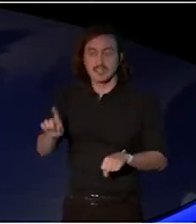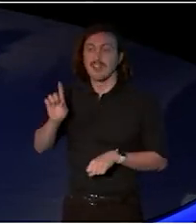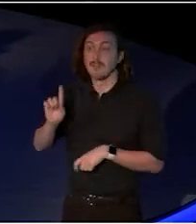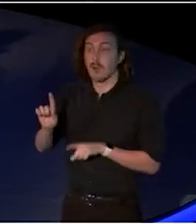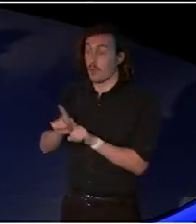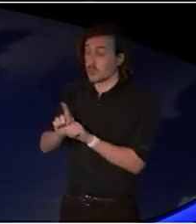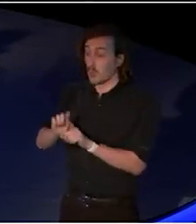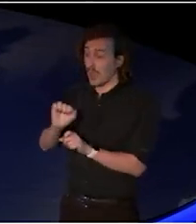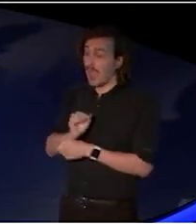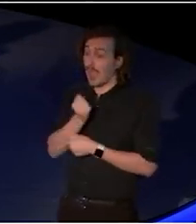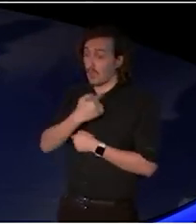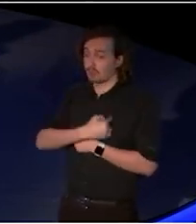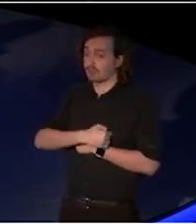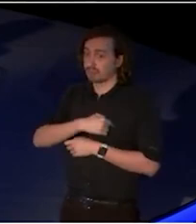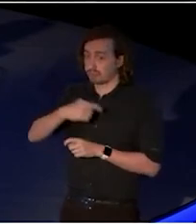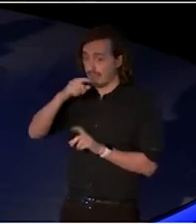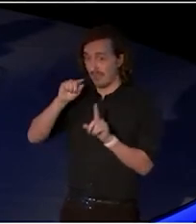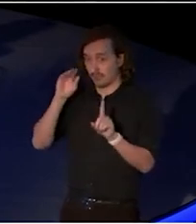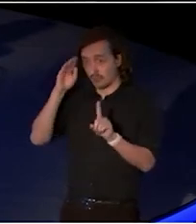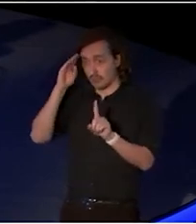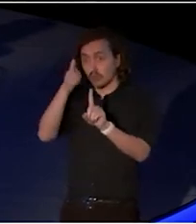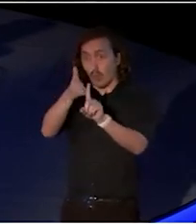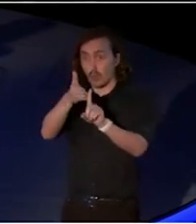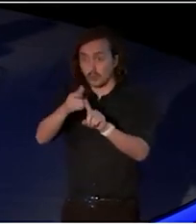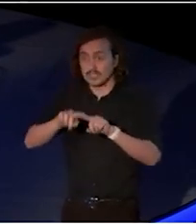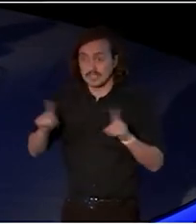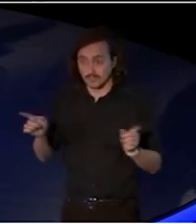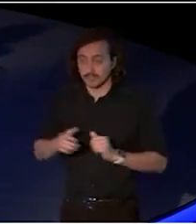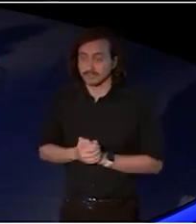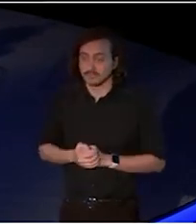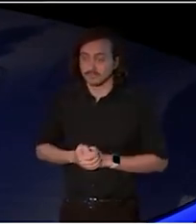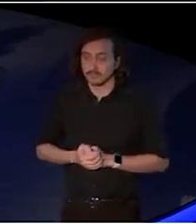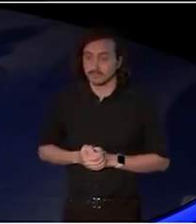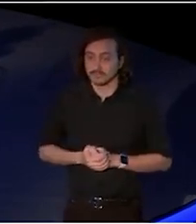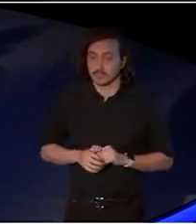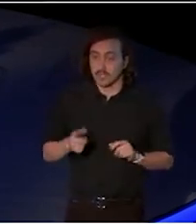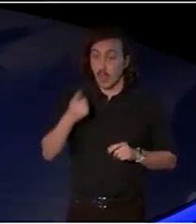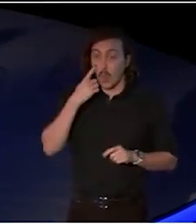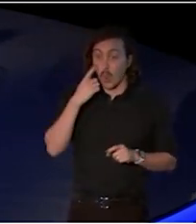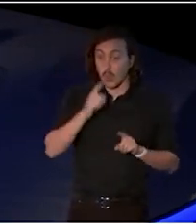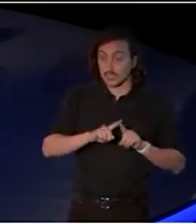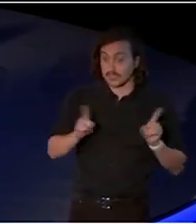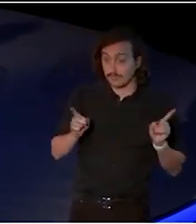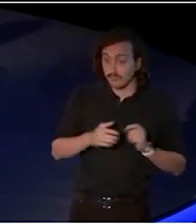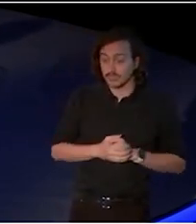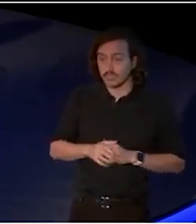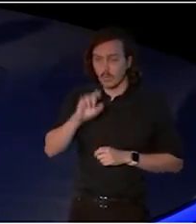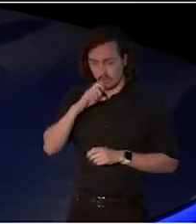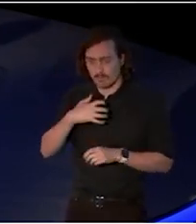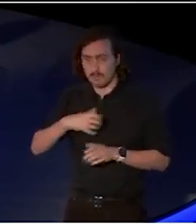We are not only gonna look different, we're gonna be bolder. I hope we're gonna be entrepreneurial and we're certainly